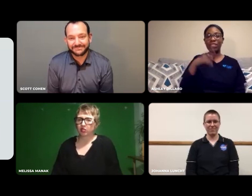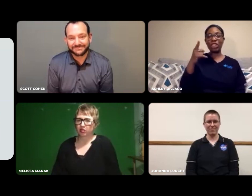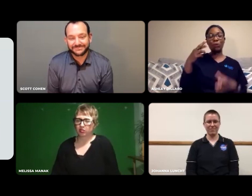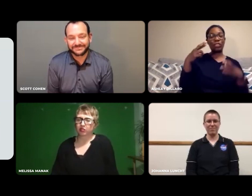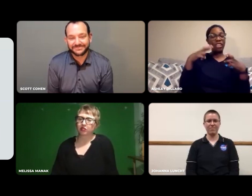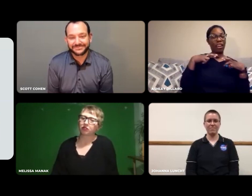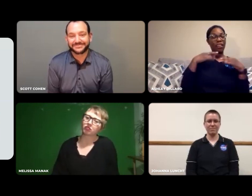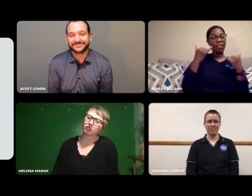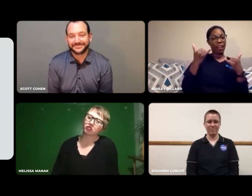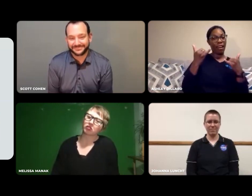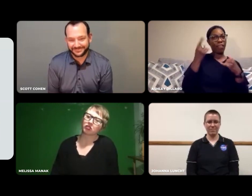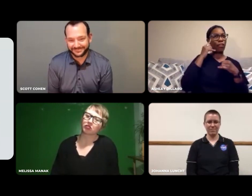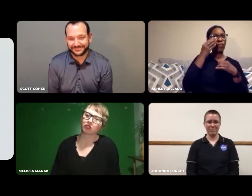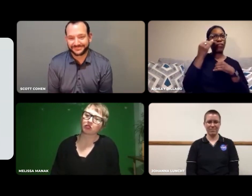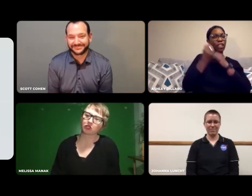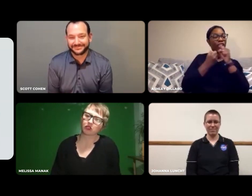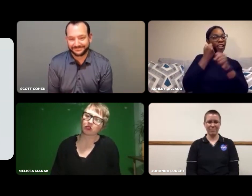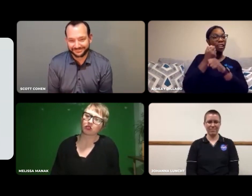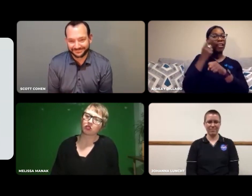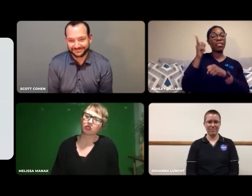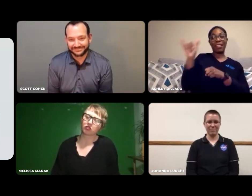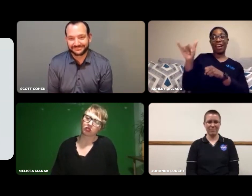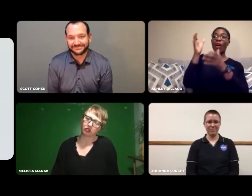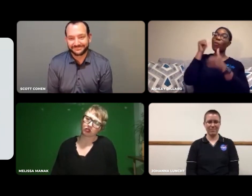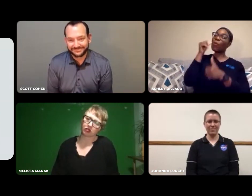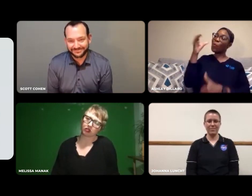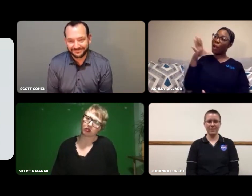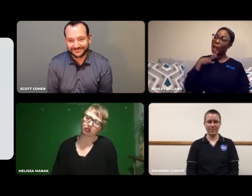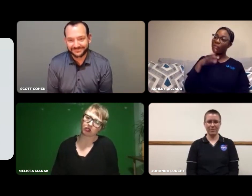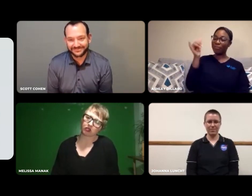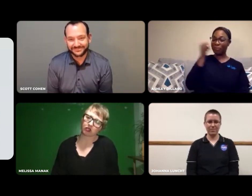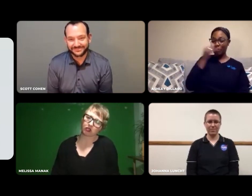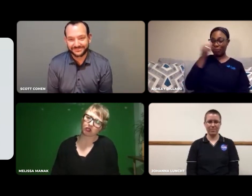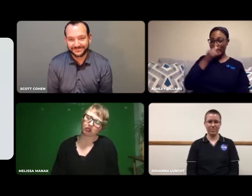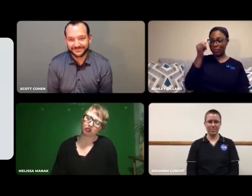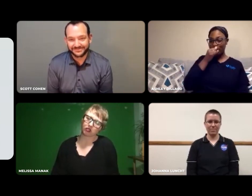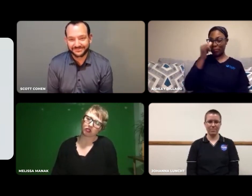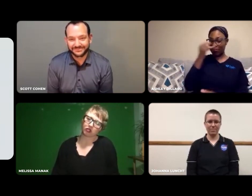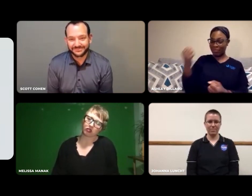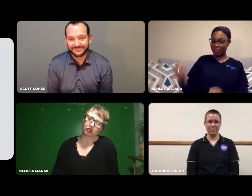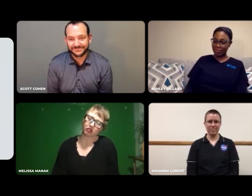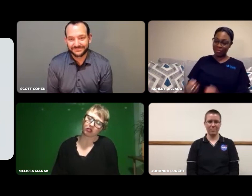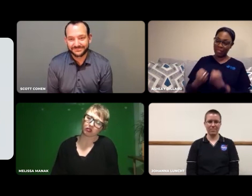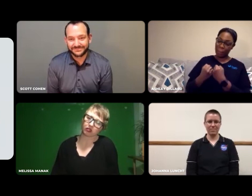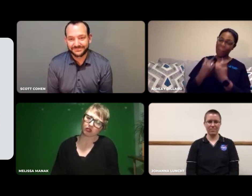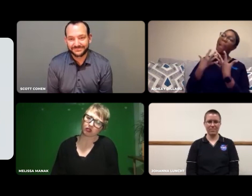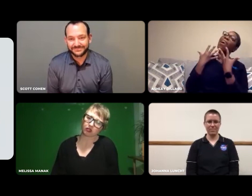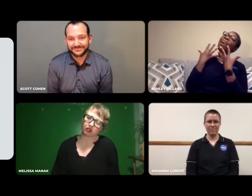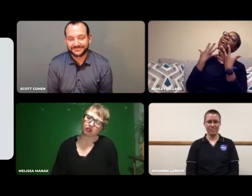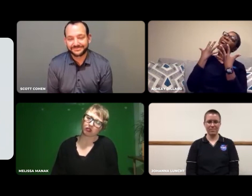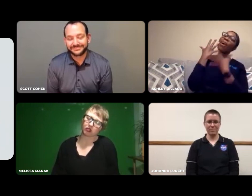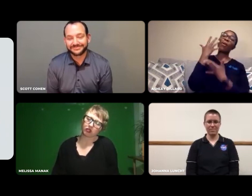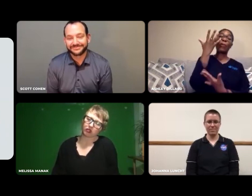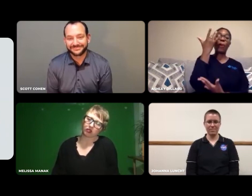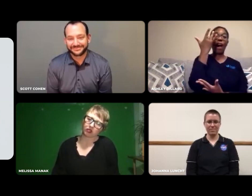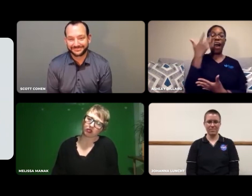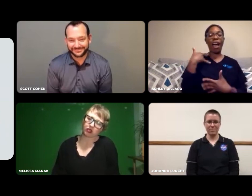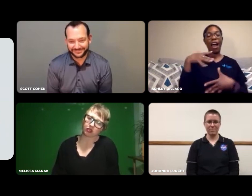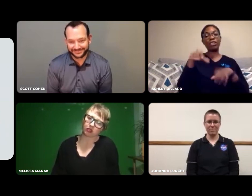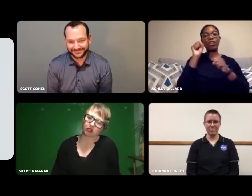She's been retired for a few years, but this woman is an incredible inspiration to me.